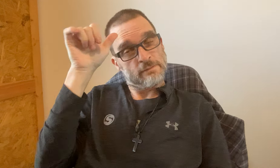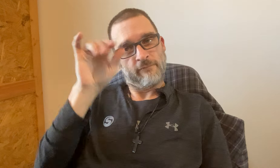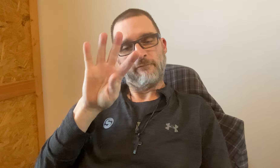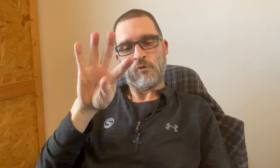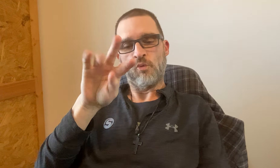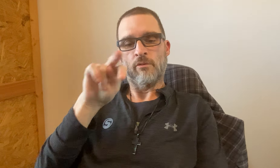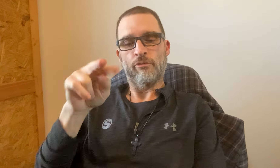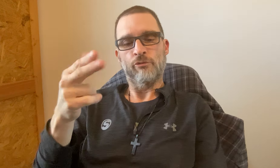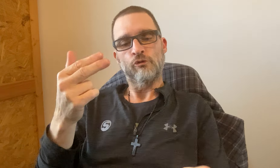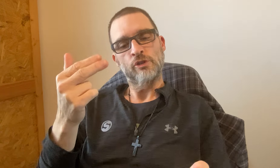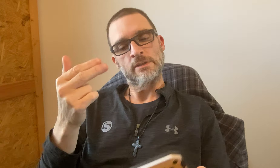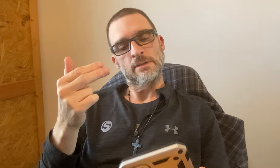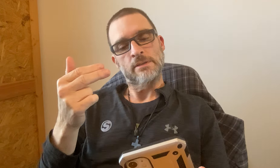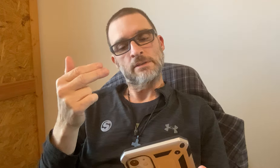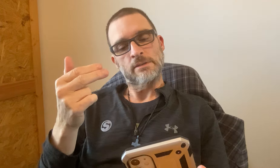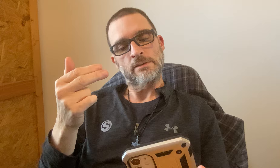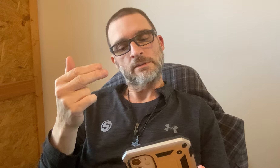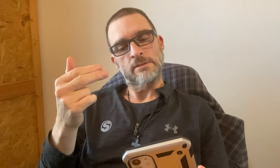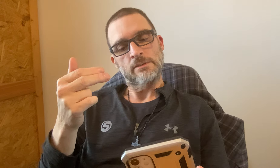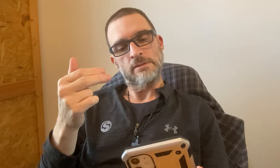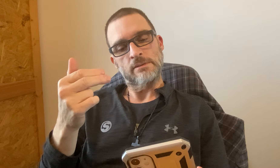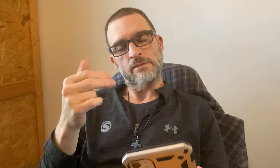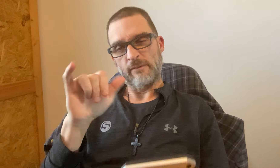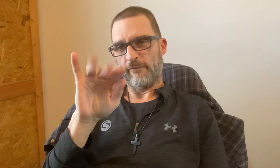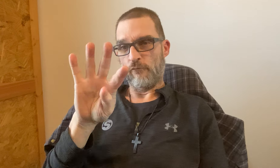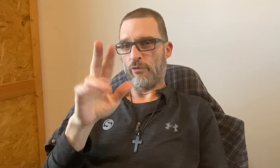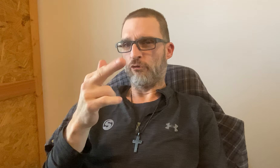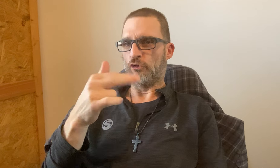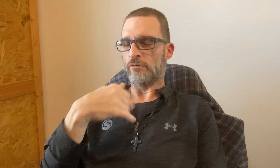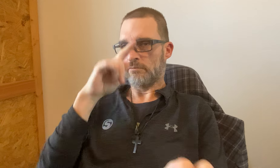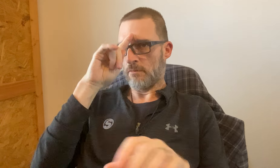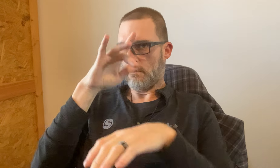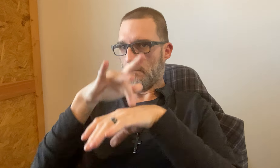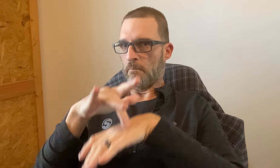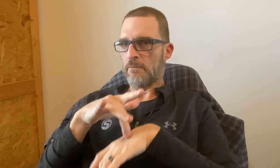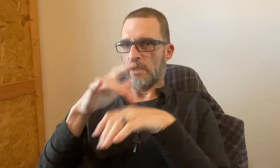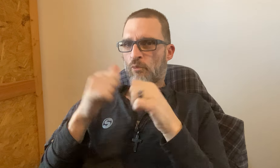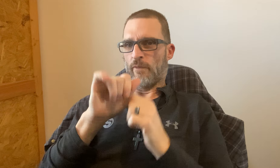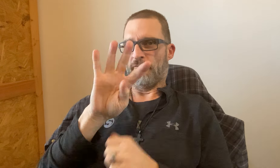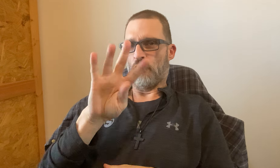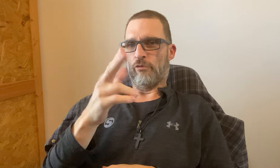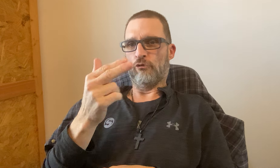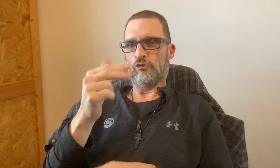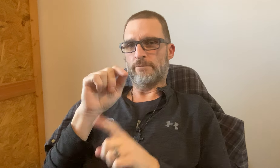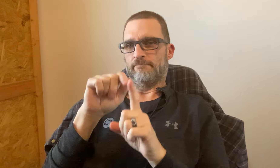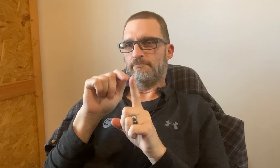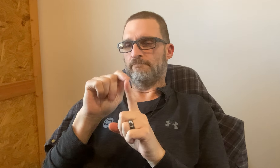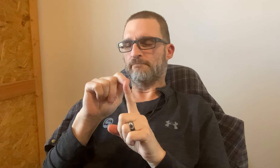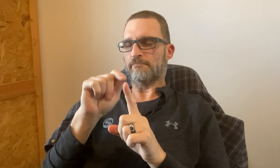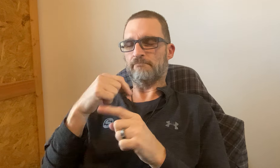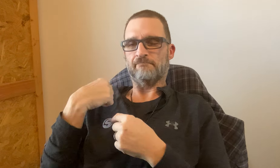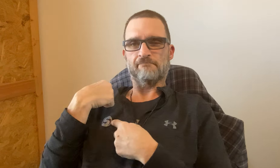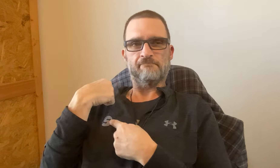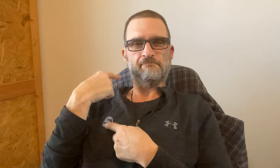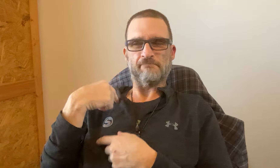I still remember it clearly it was Philippians 4:13 that 4:13 has been on my mind as I keep dwelling on it with 4:13